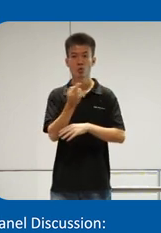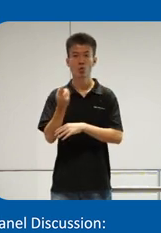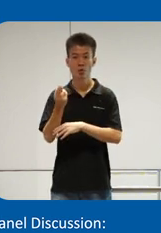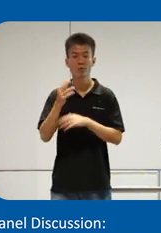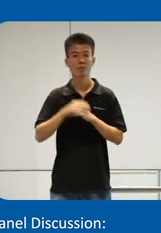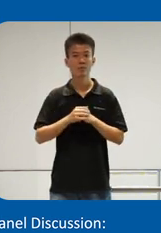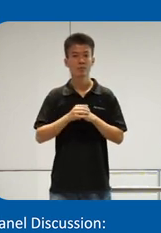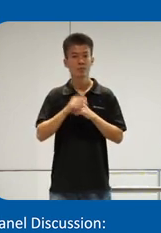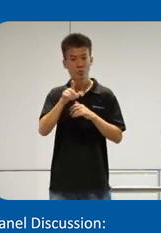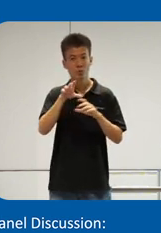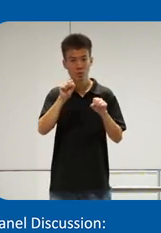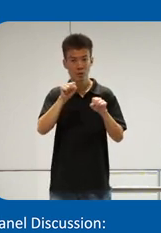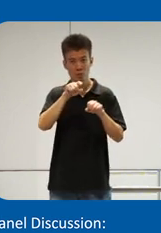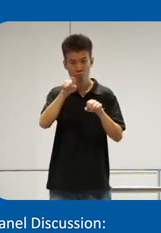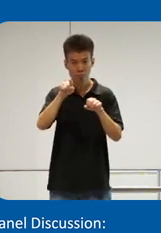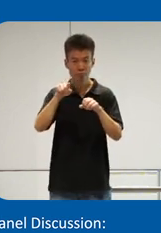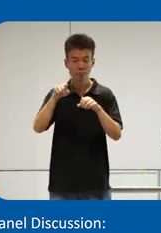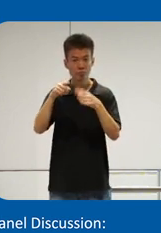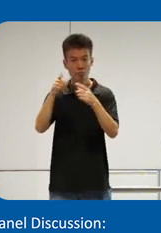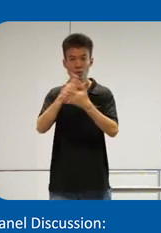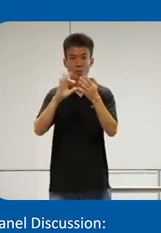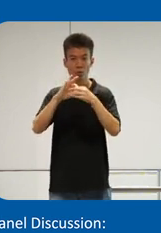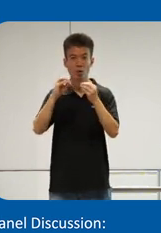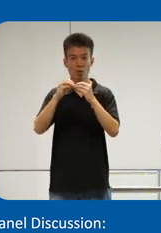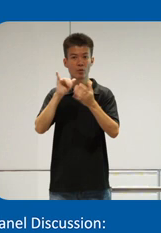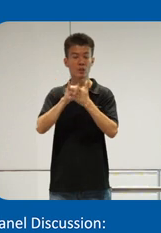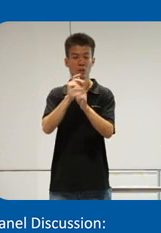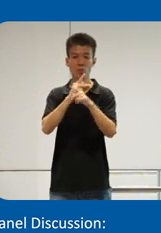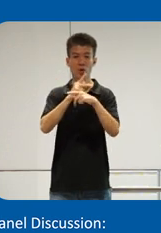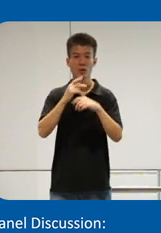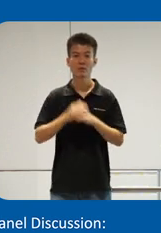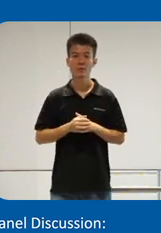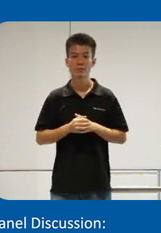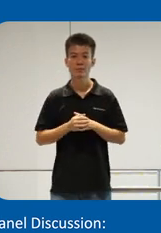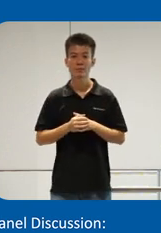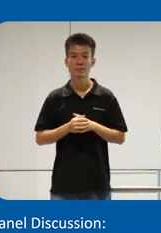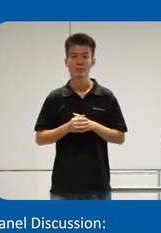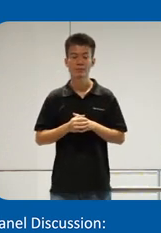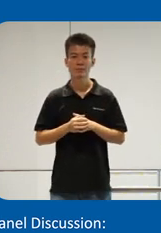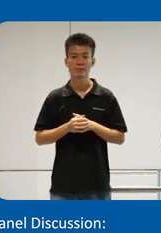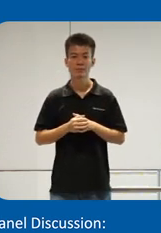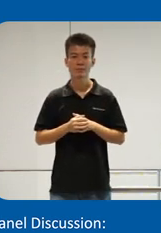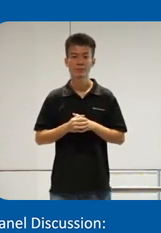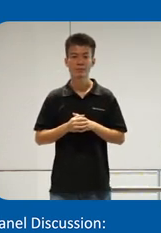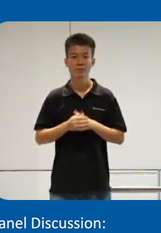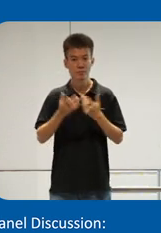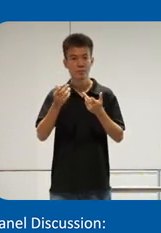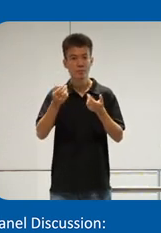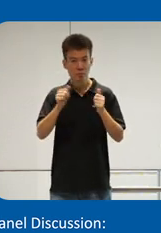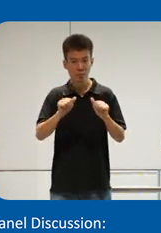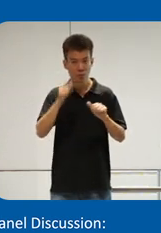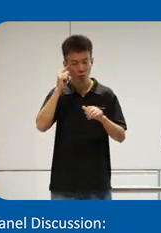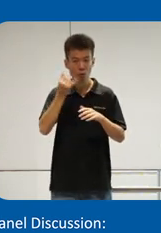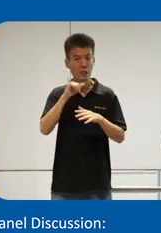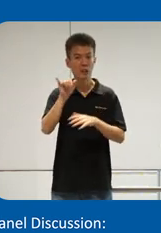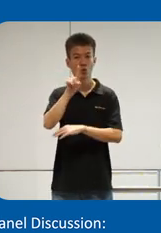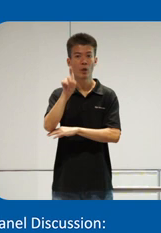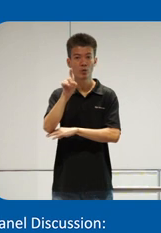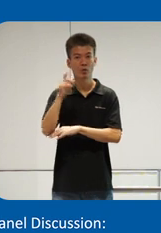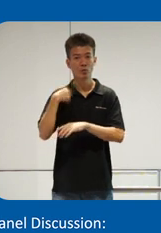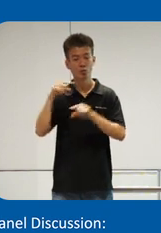can take you into uh some more of the products um again available for any questions as we go forward